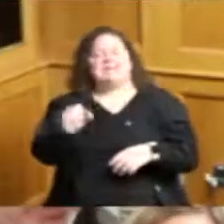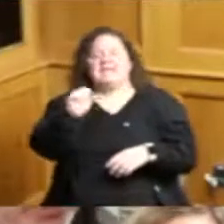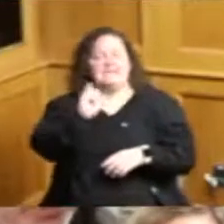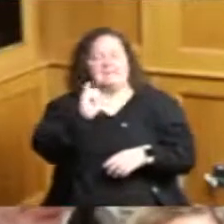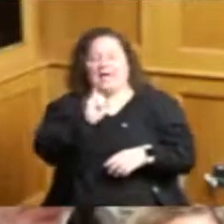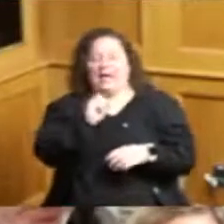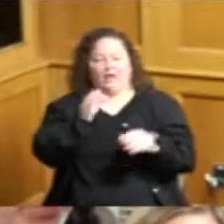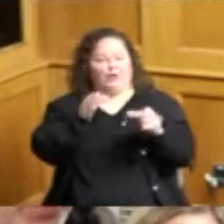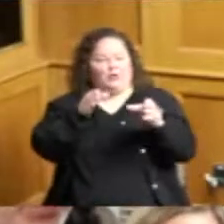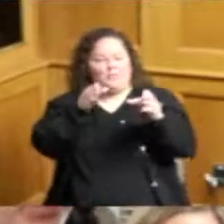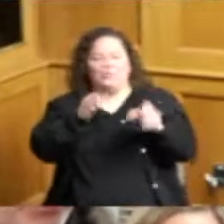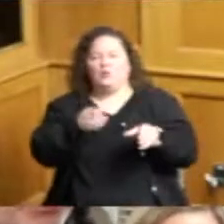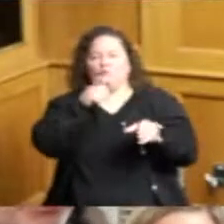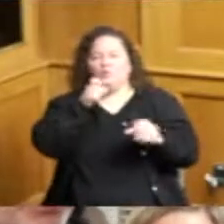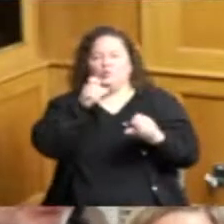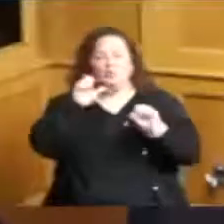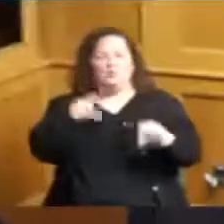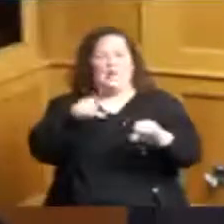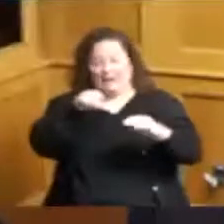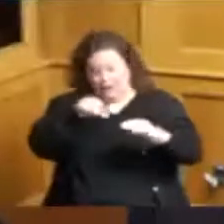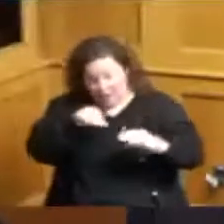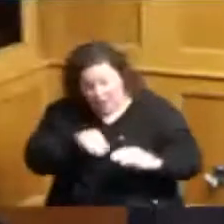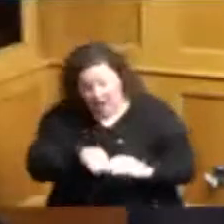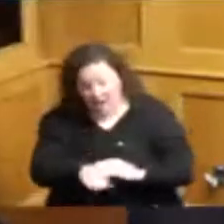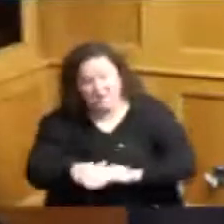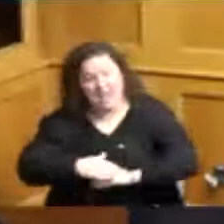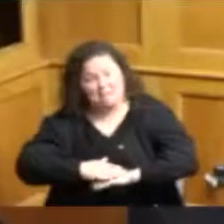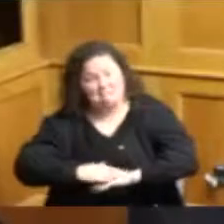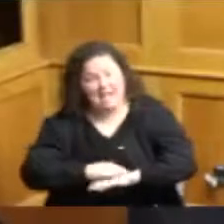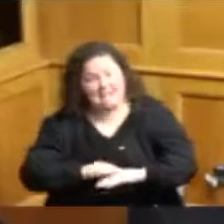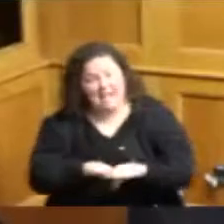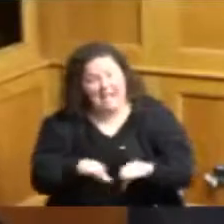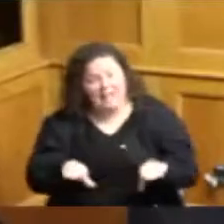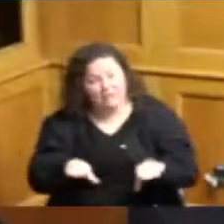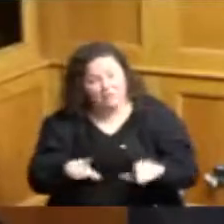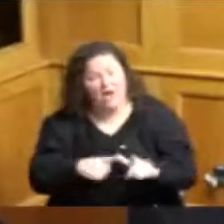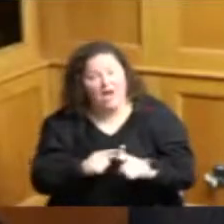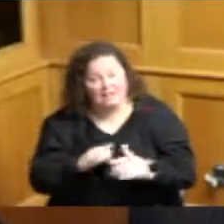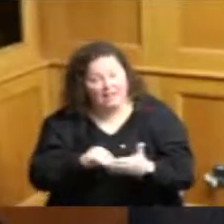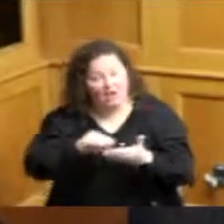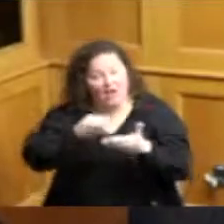at a certain level and then learn and grow they'd have to have construction experience okay okay